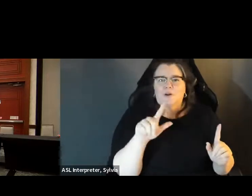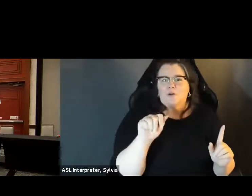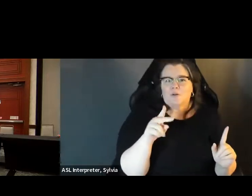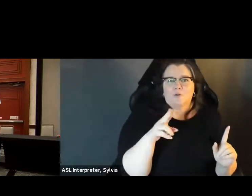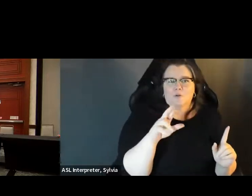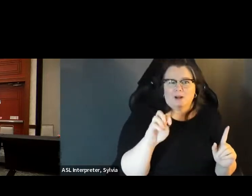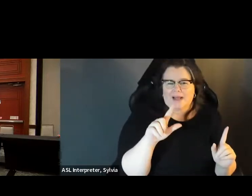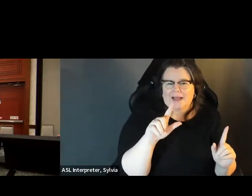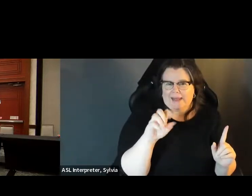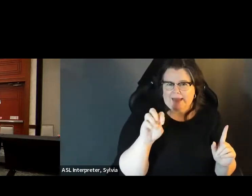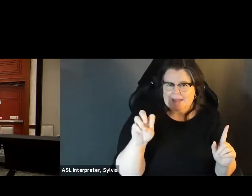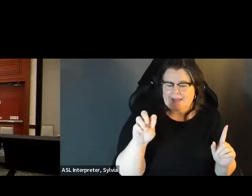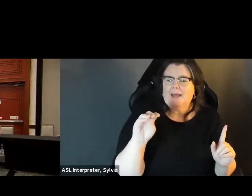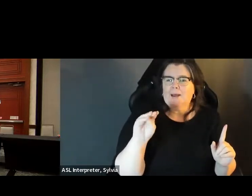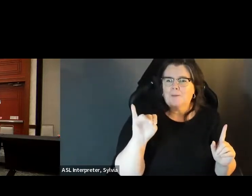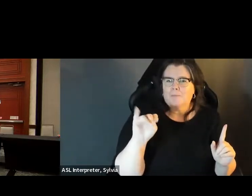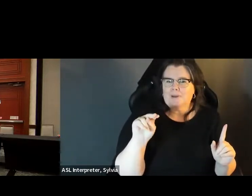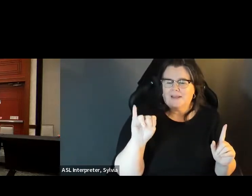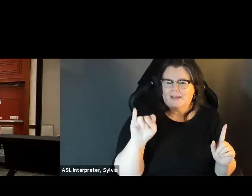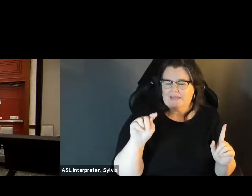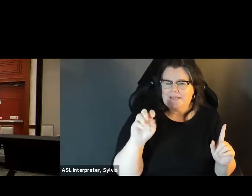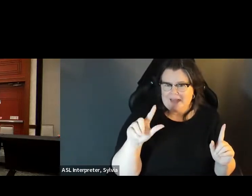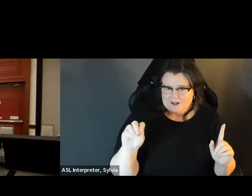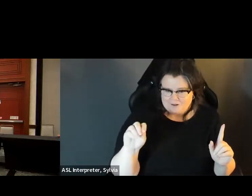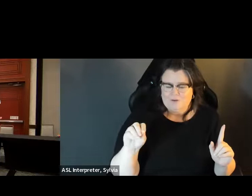» Okay. We're going to get everyone, we're gonna get started again. I would like to introduce to you Laura Lee Minutello, who is disability rights.